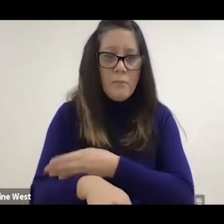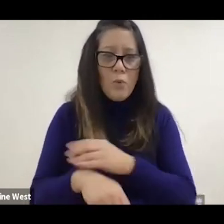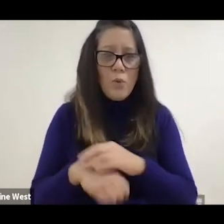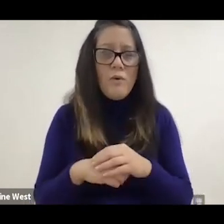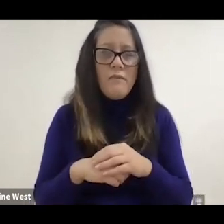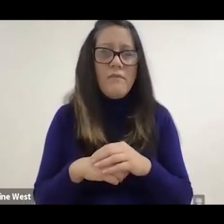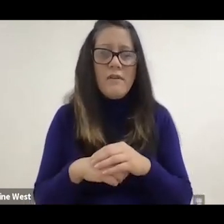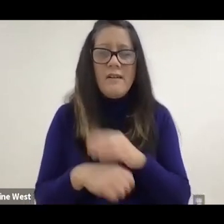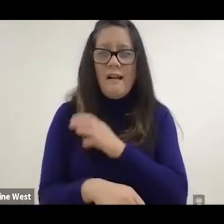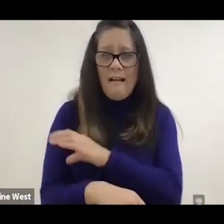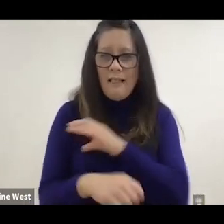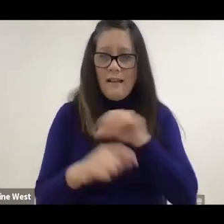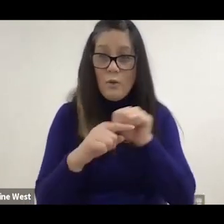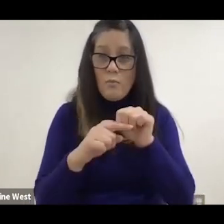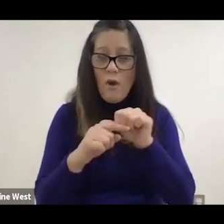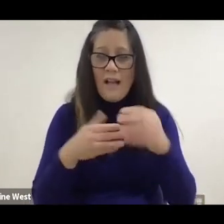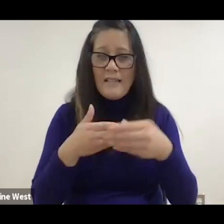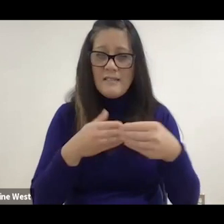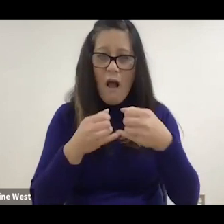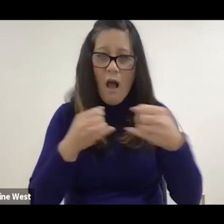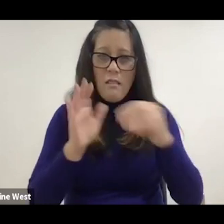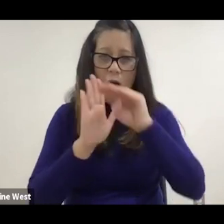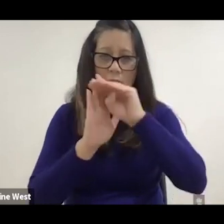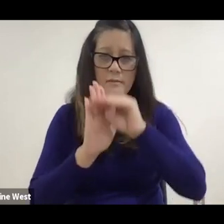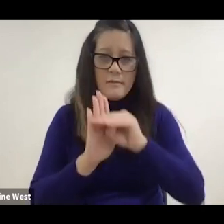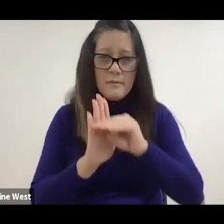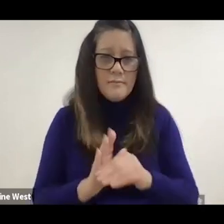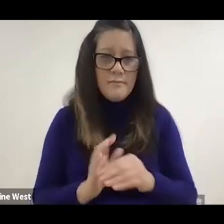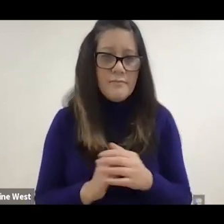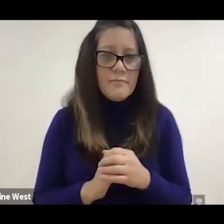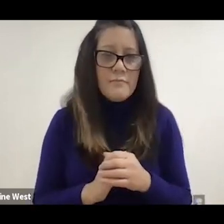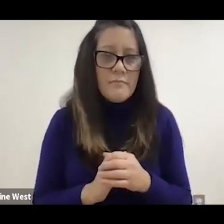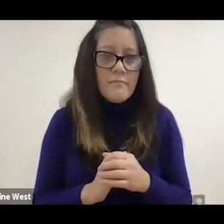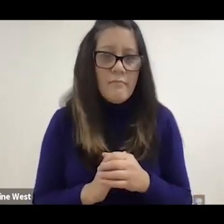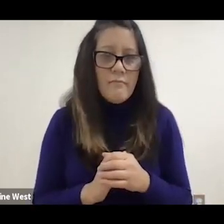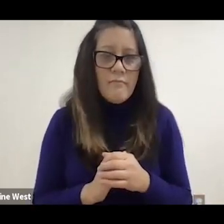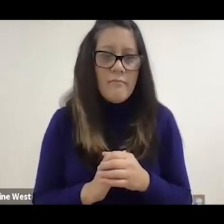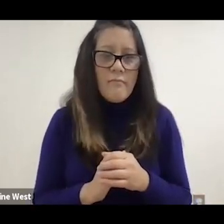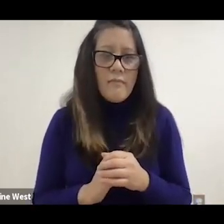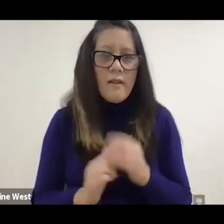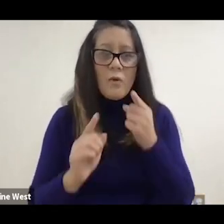clinical practice guidelines. And ultimately the goal is that we Use technology interacting